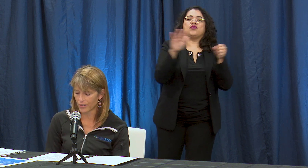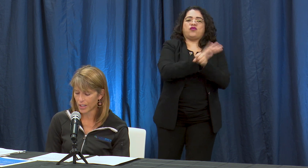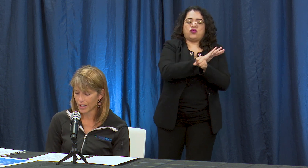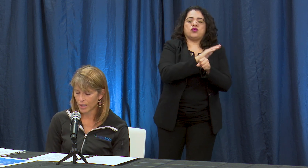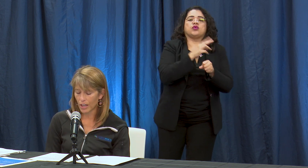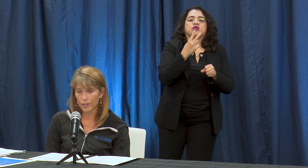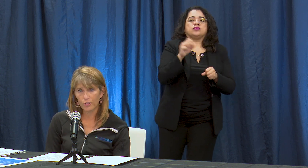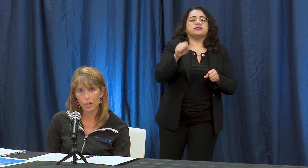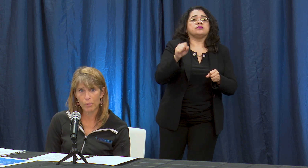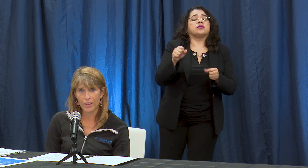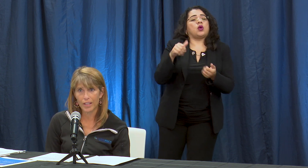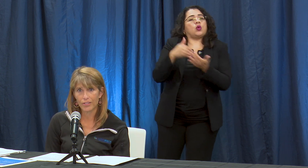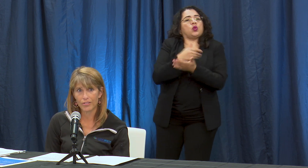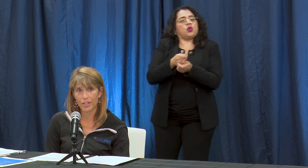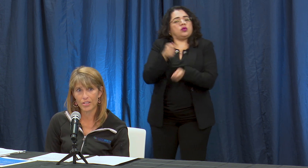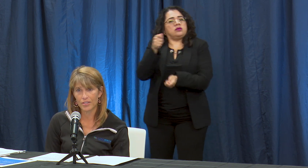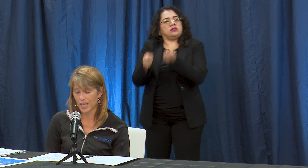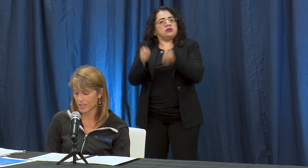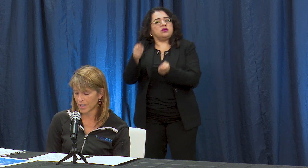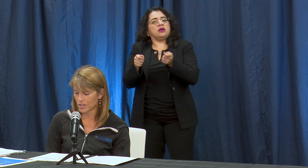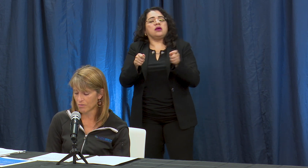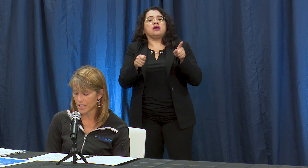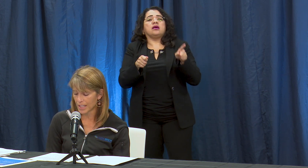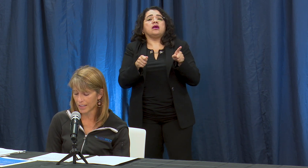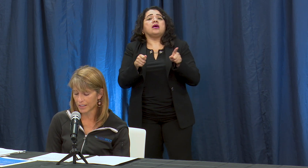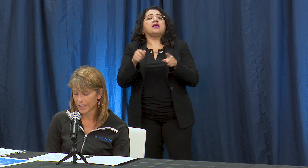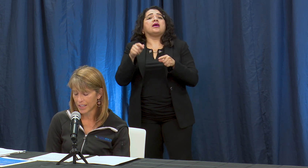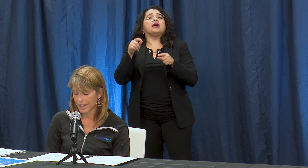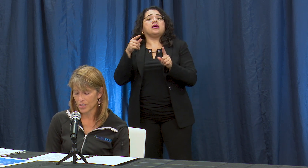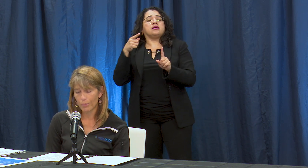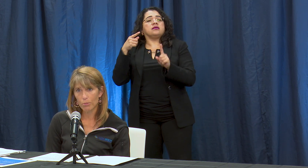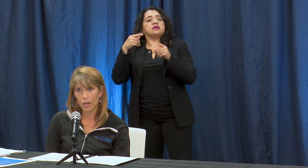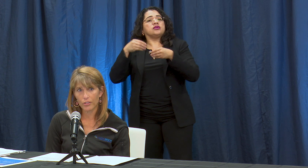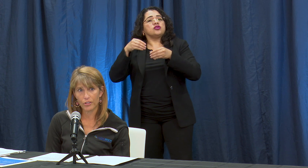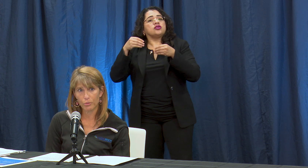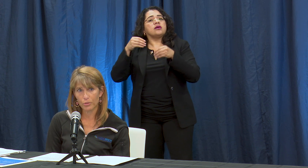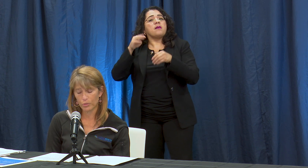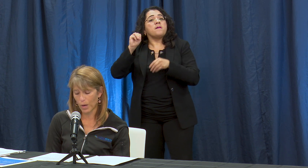can also open things such as destination retail like shopping malls and swap